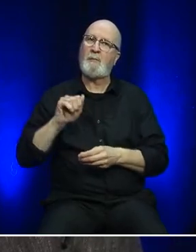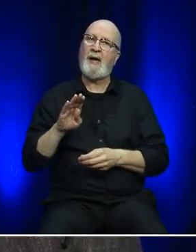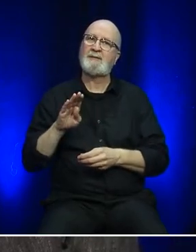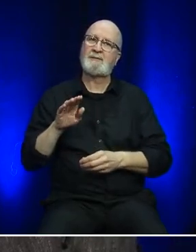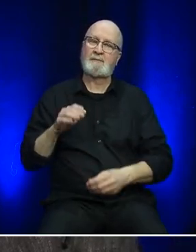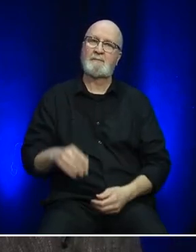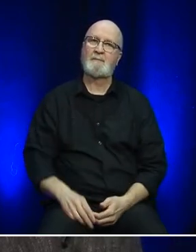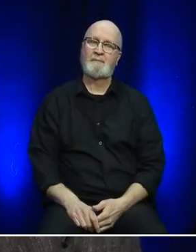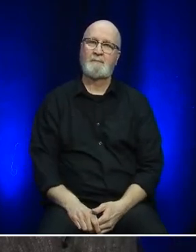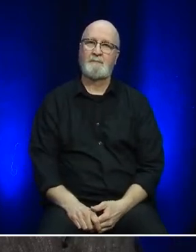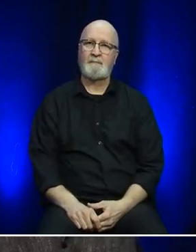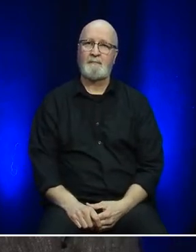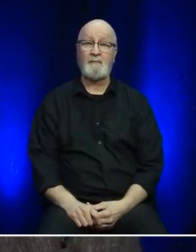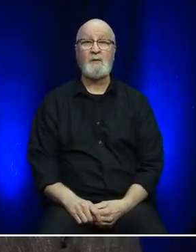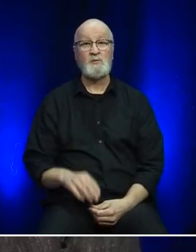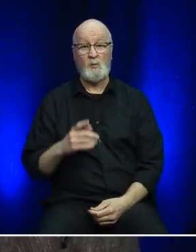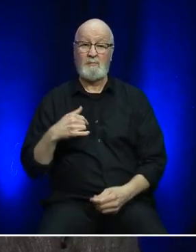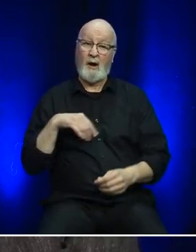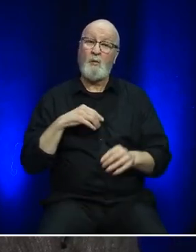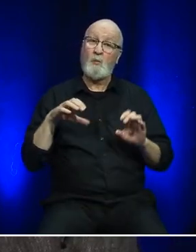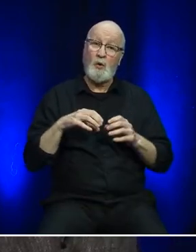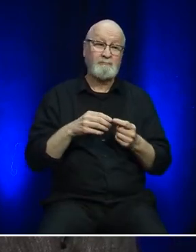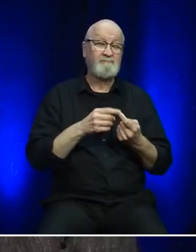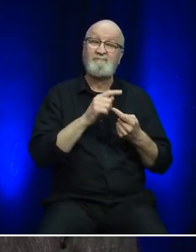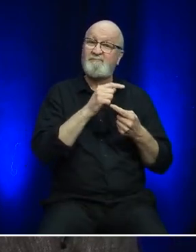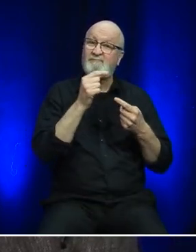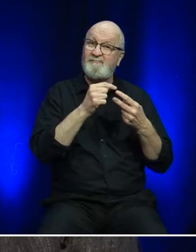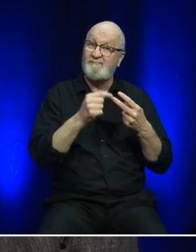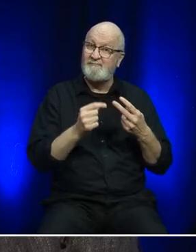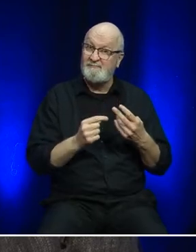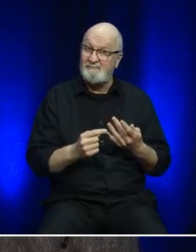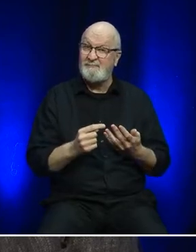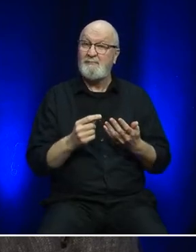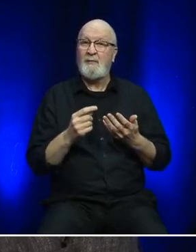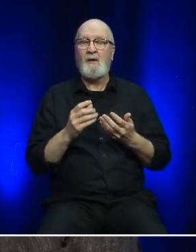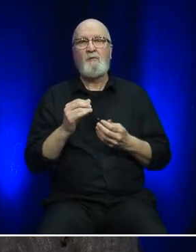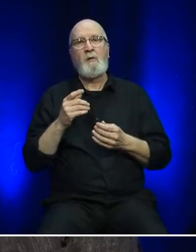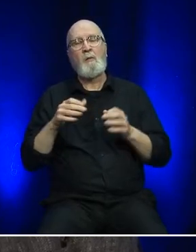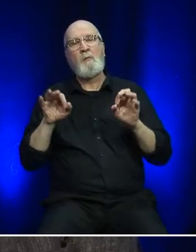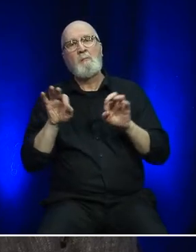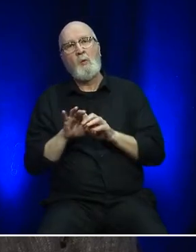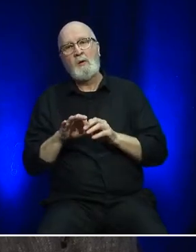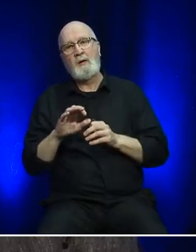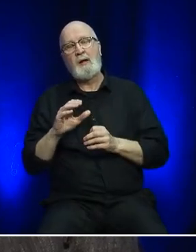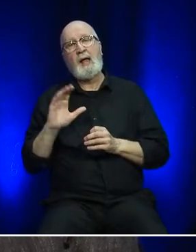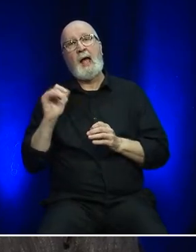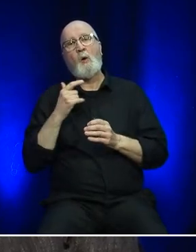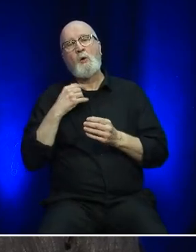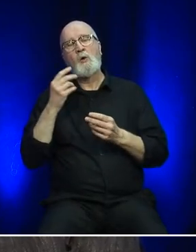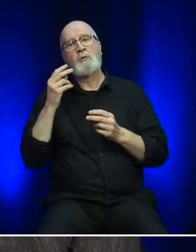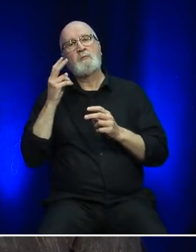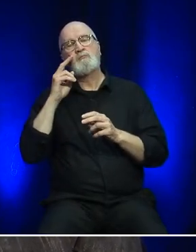These initiatives combined with innovative approaches, are key to achieving our vision for the organization.